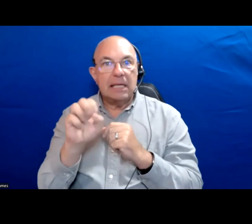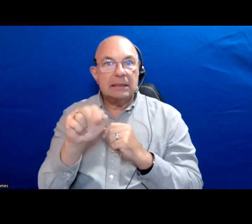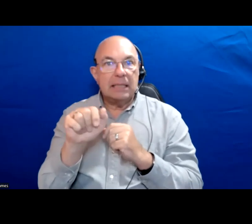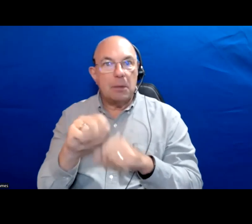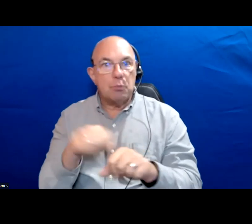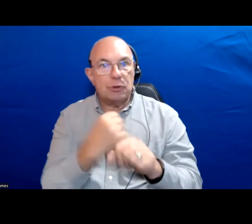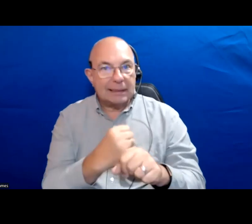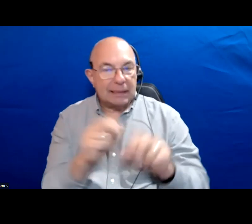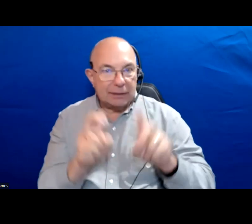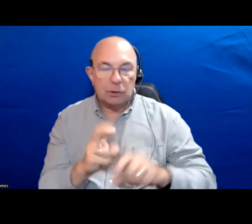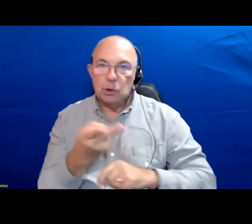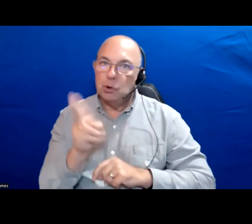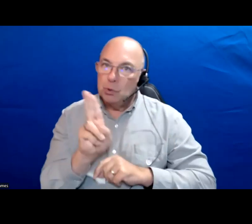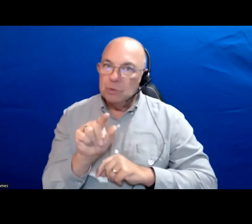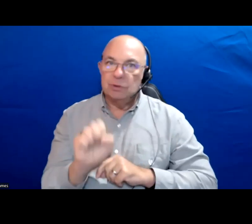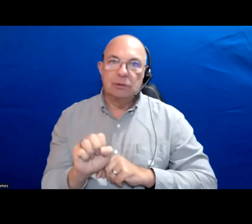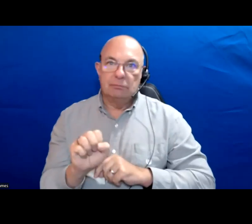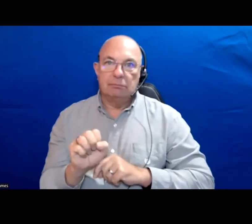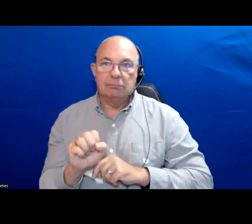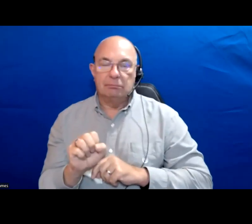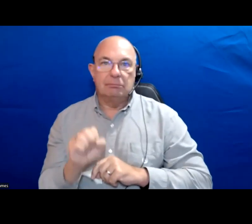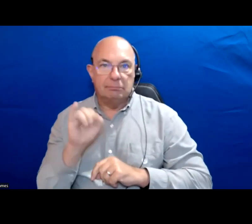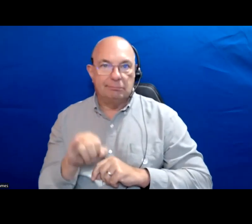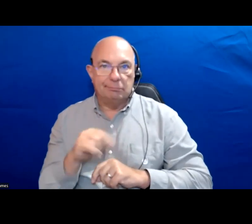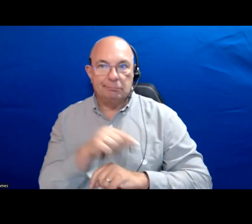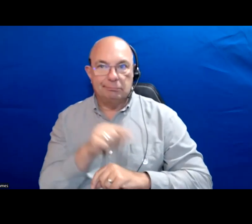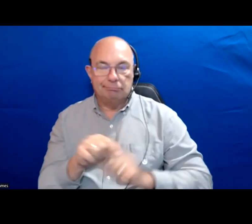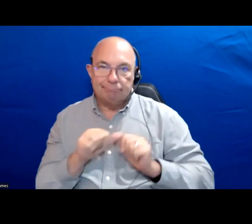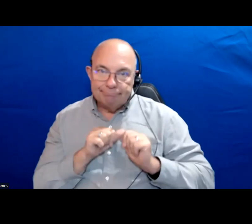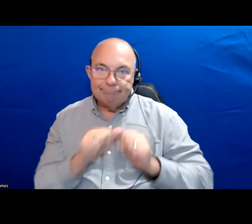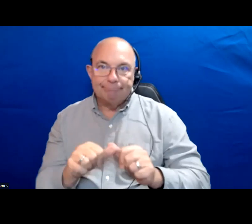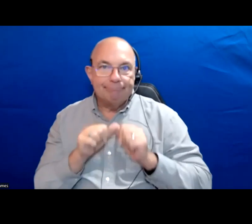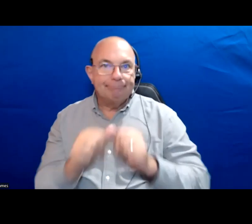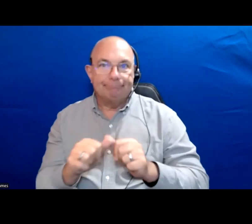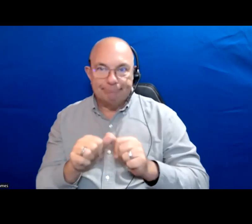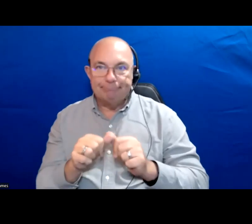I think that is huge that is something that has been continually eroded in Ontario for